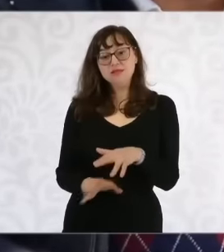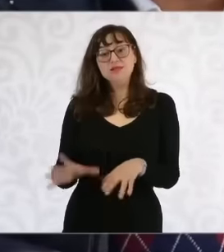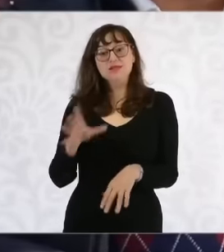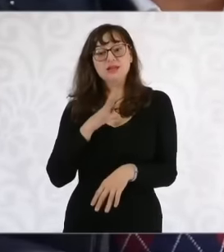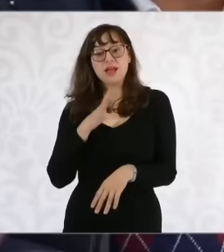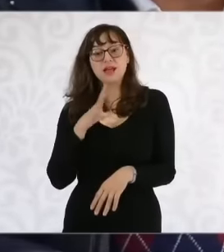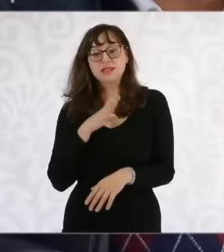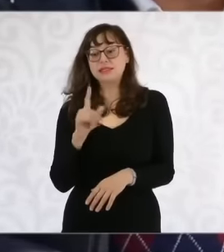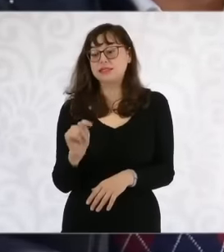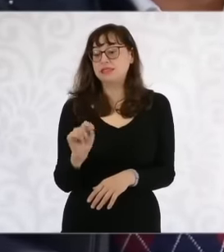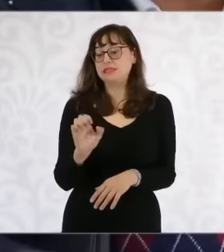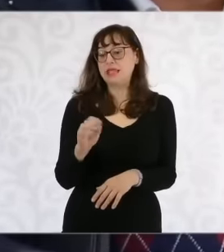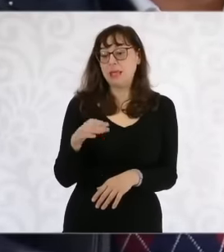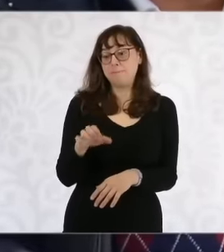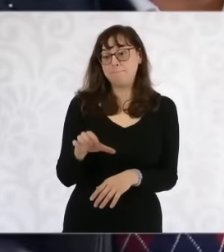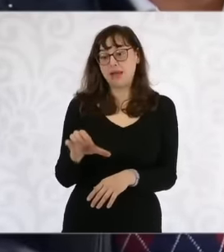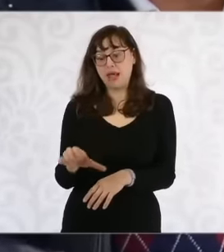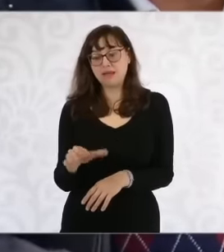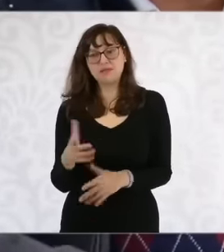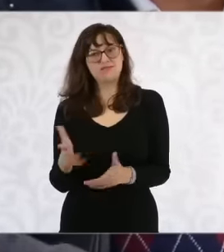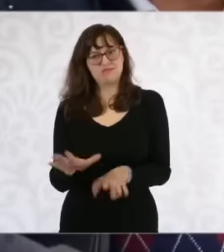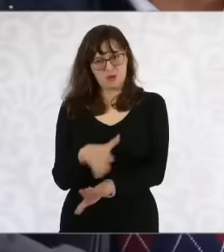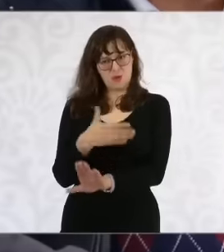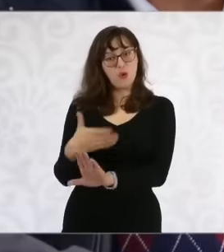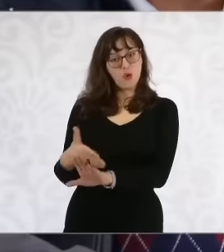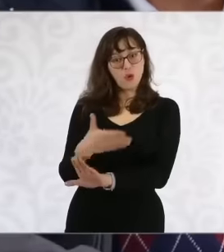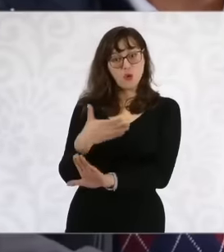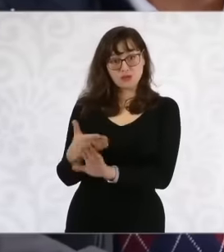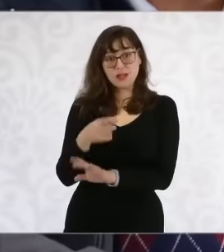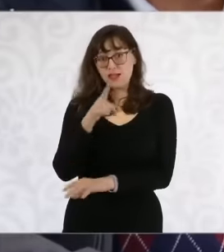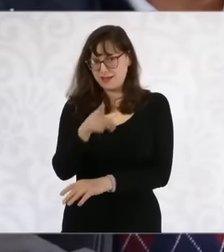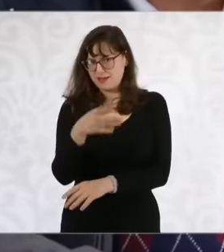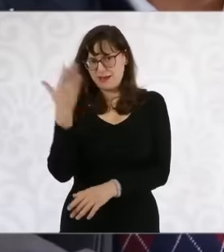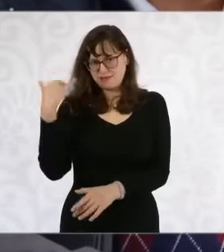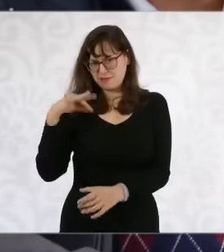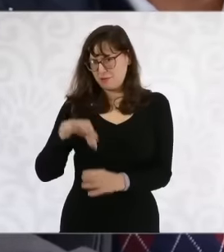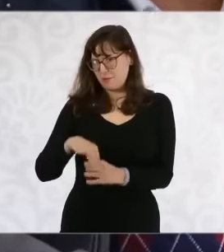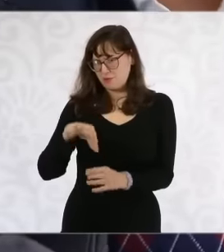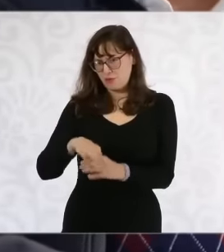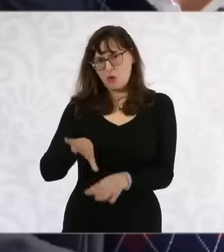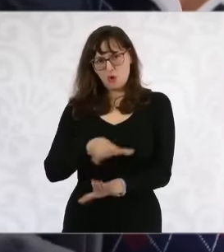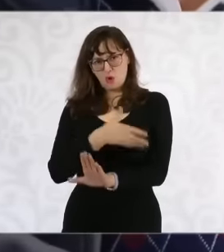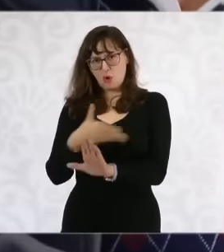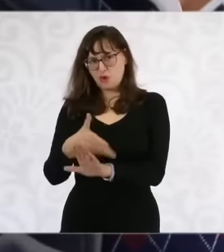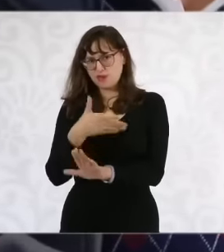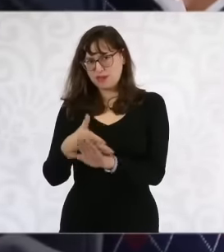She was a senator. Well, she voted against this treaty and well, it's good to ask her, regardless of